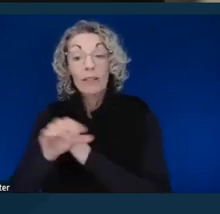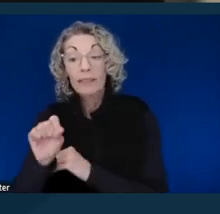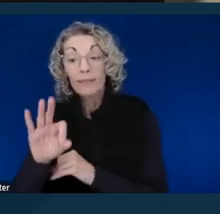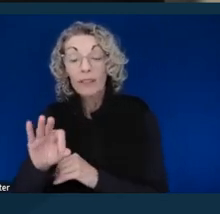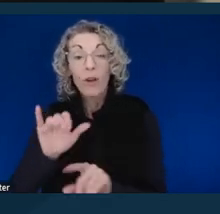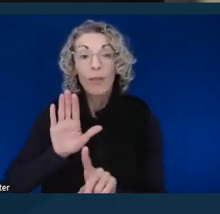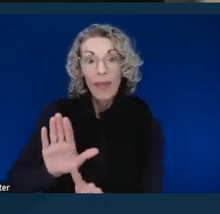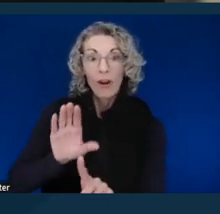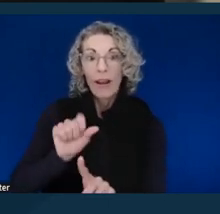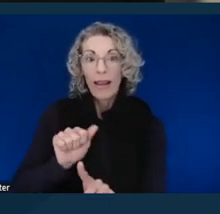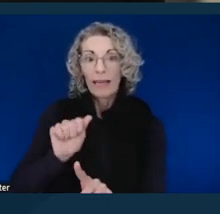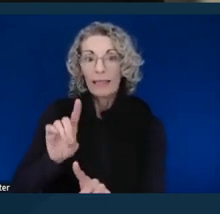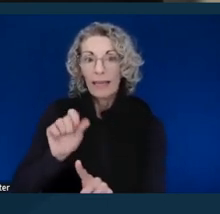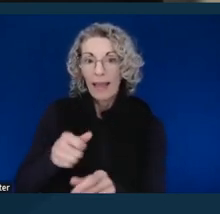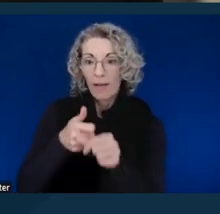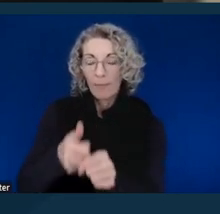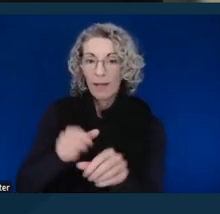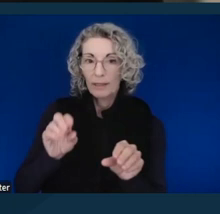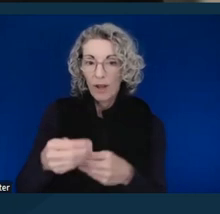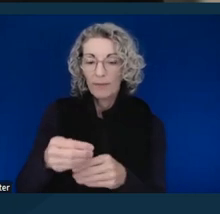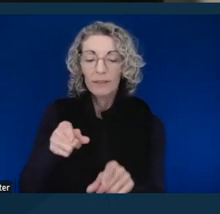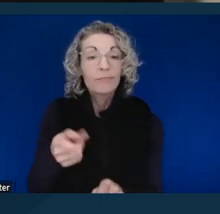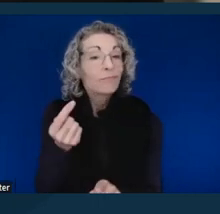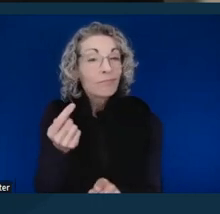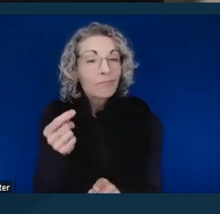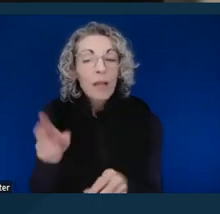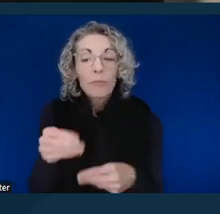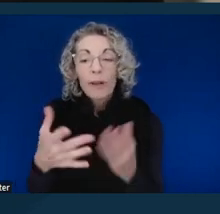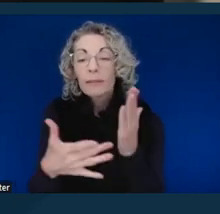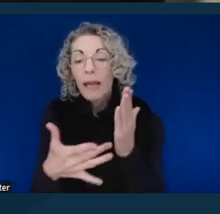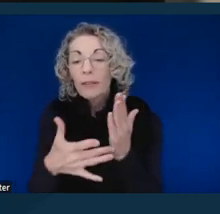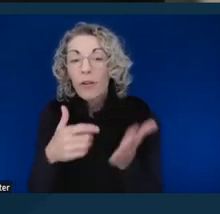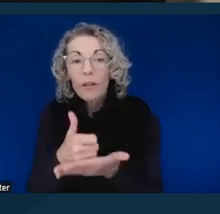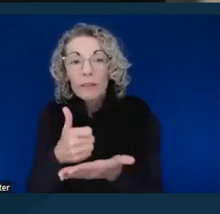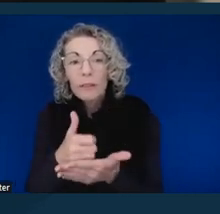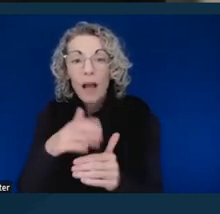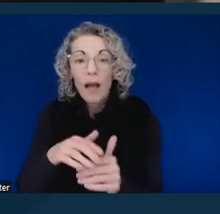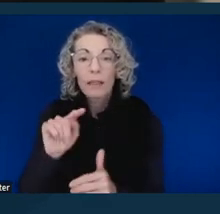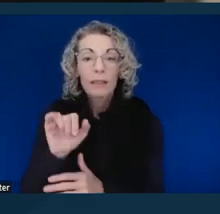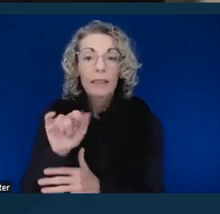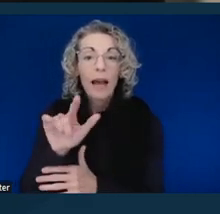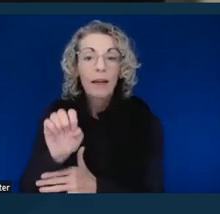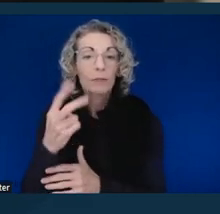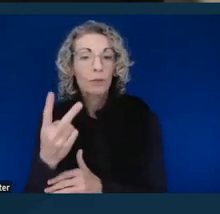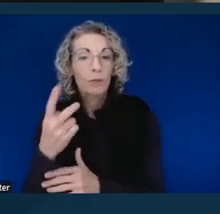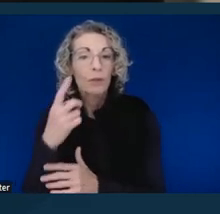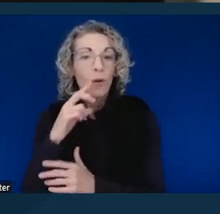What we did was provide technical assistance on Title II of the ADA to city and county agencies